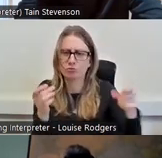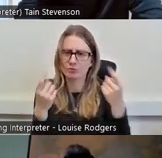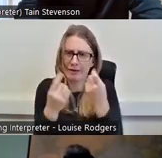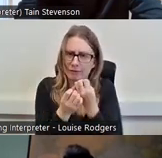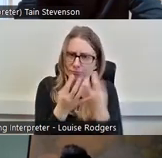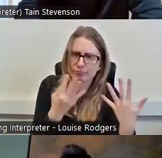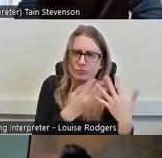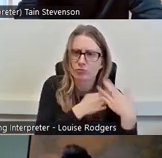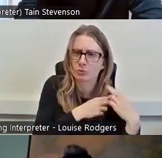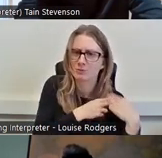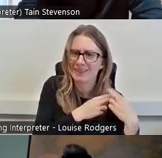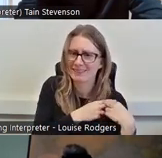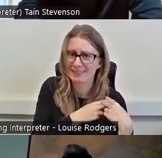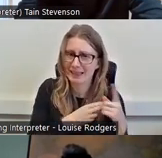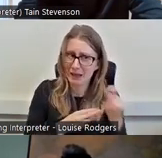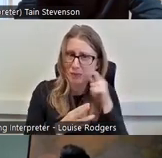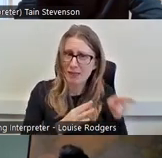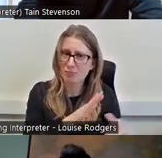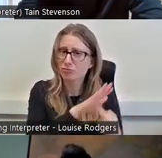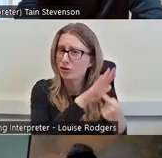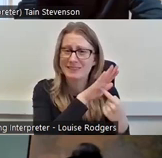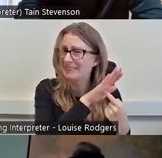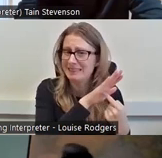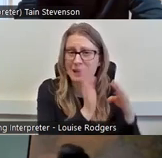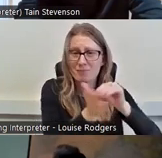likely to be the priority, getting paid work is probably the priority, caring responsibility,